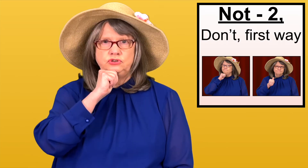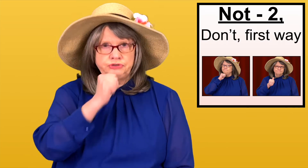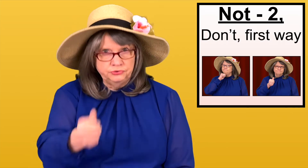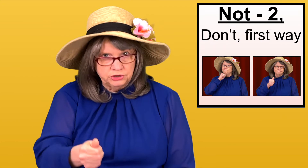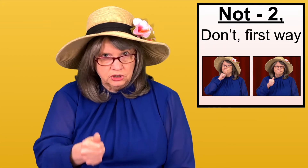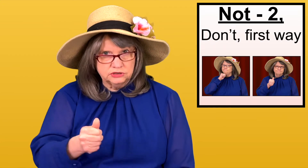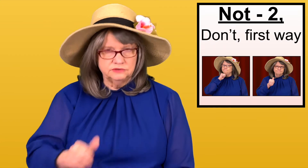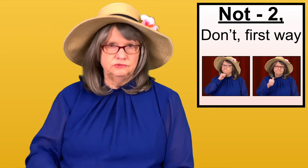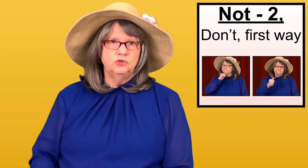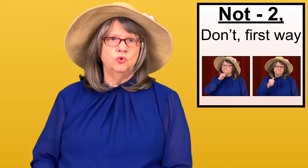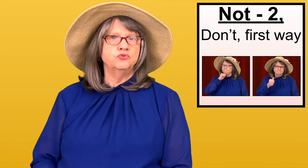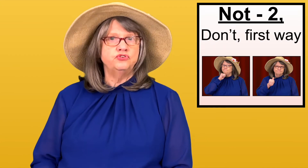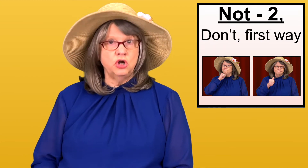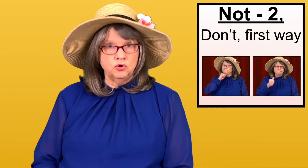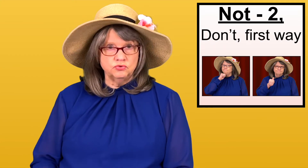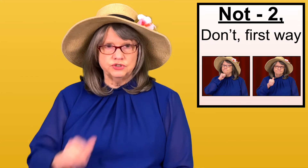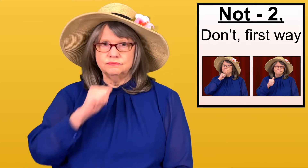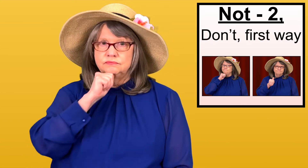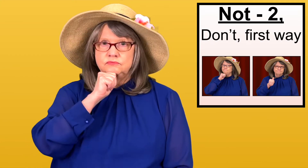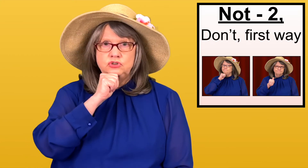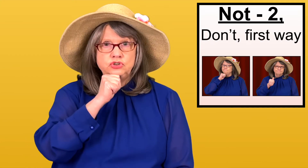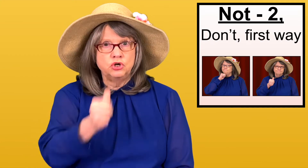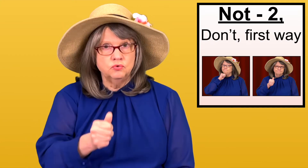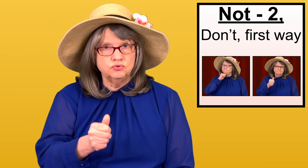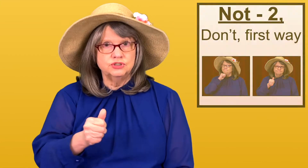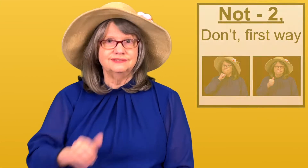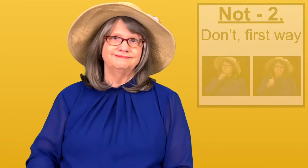DO-NOT or DON'T. DON'T.